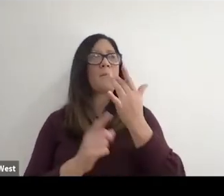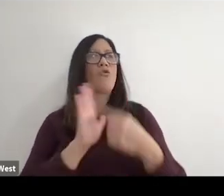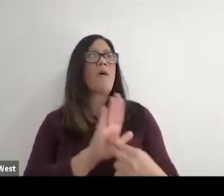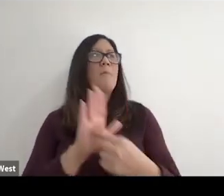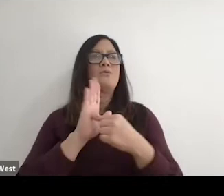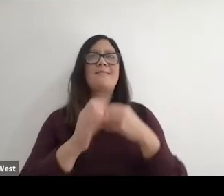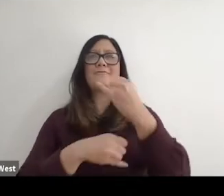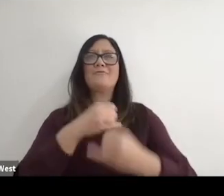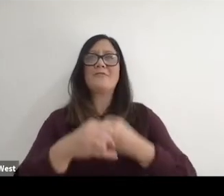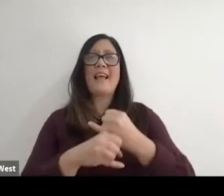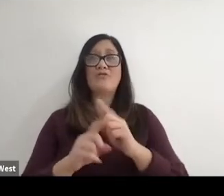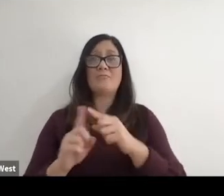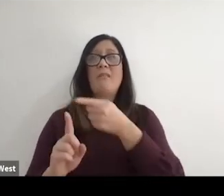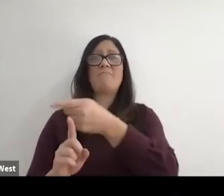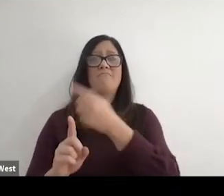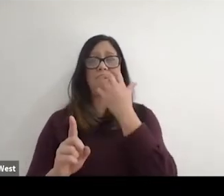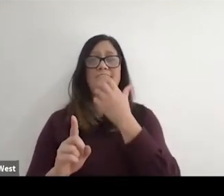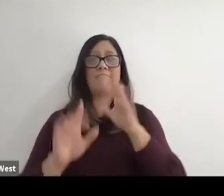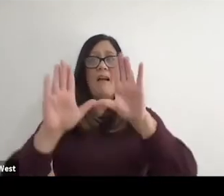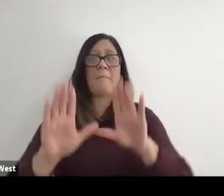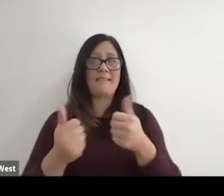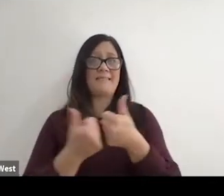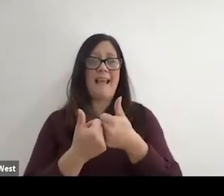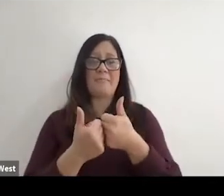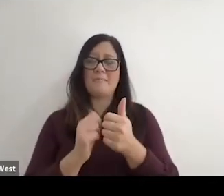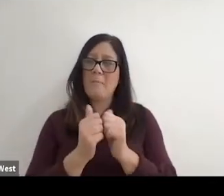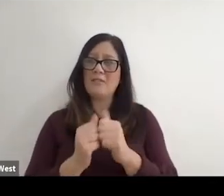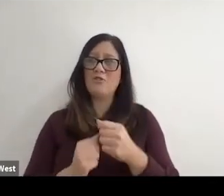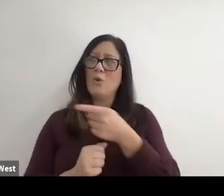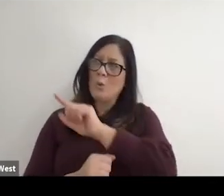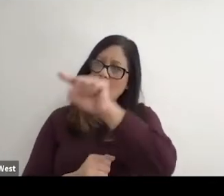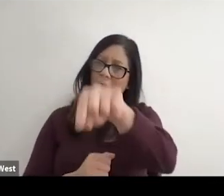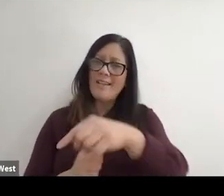I want to be international, but they were amazing games. I mean you were there.